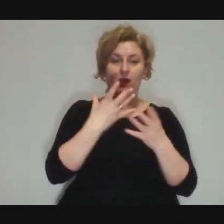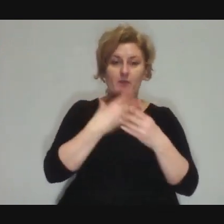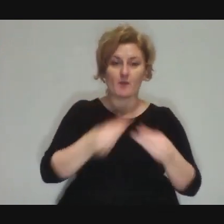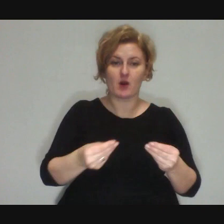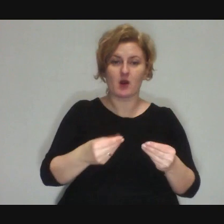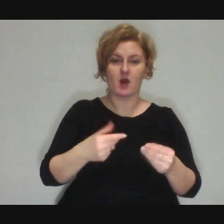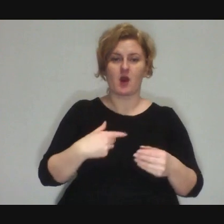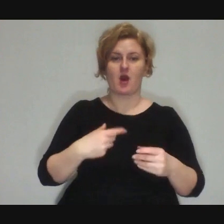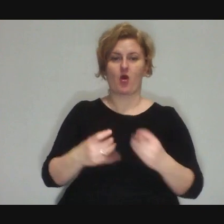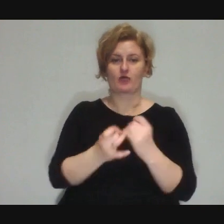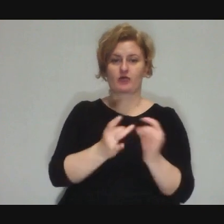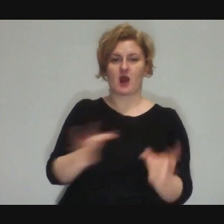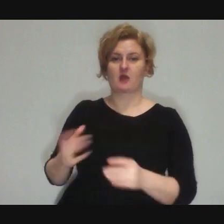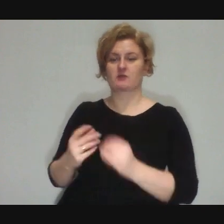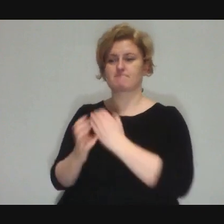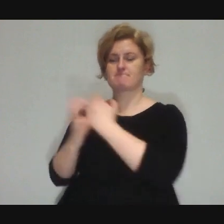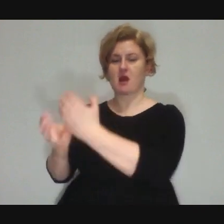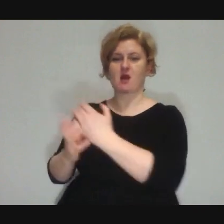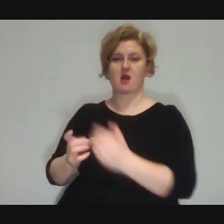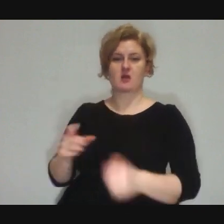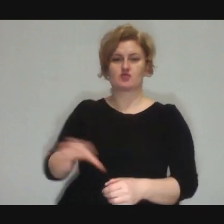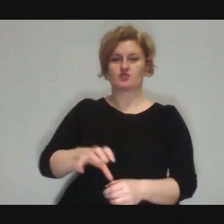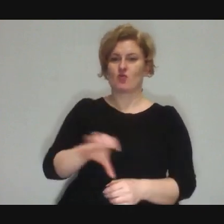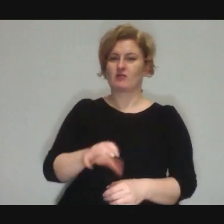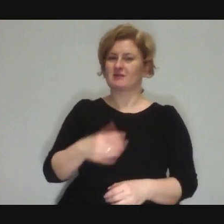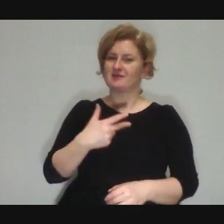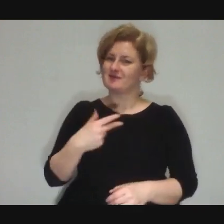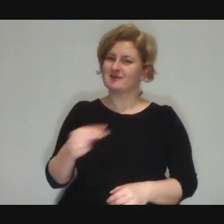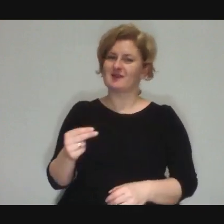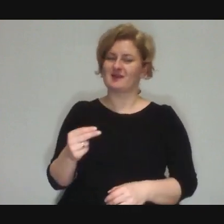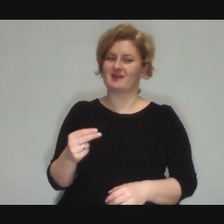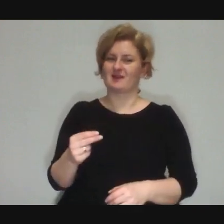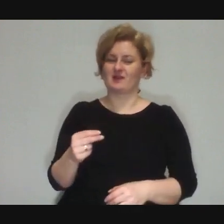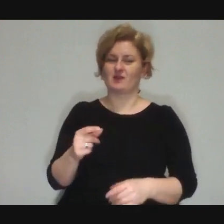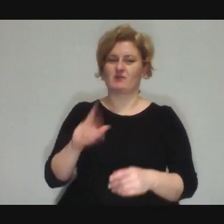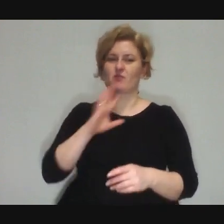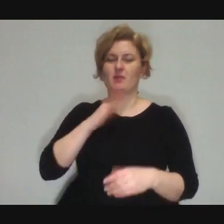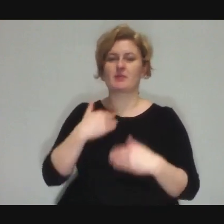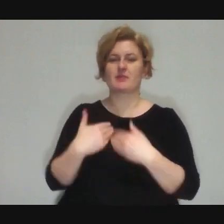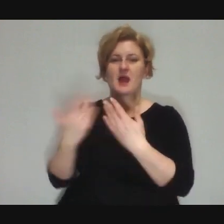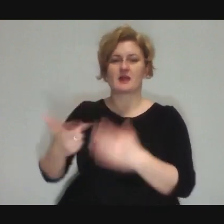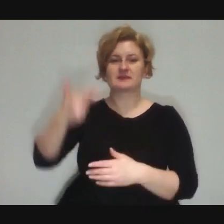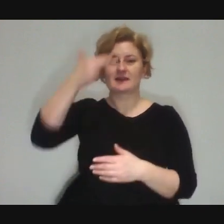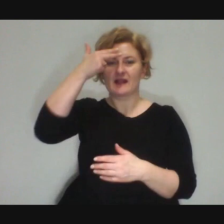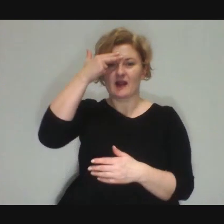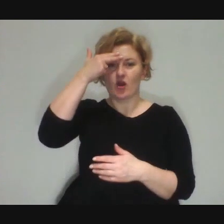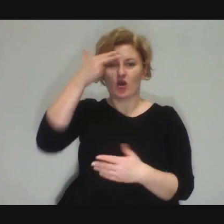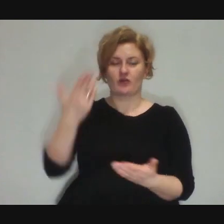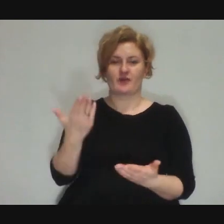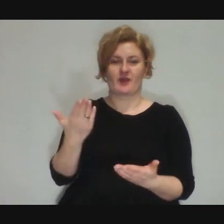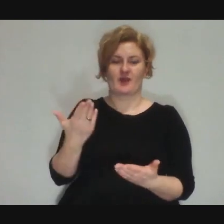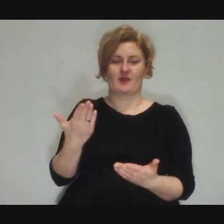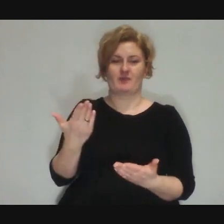you come up with stereotypes, with everything that other people have thought about these people and